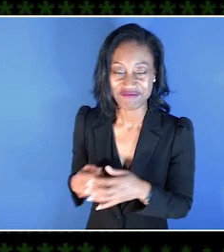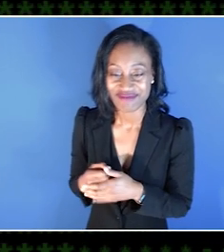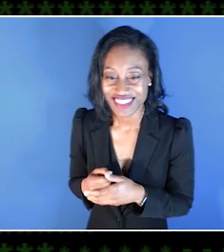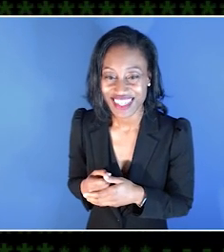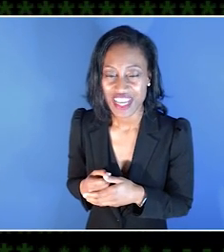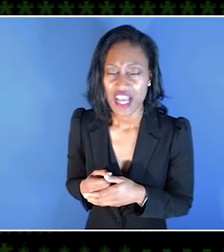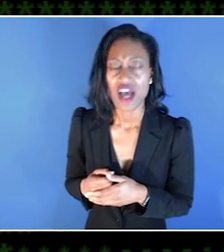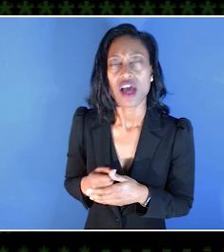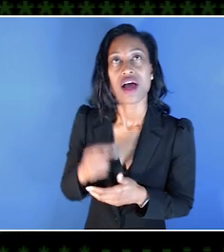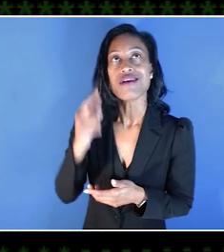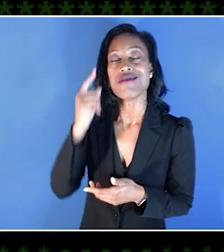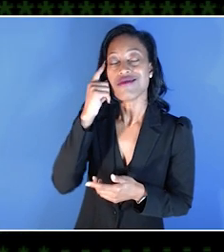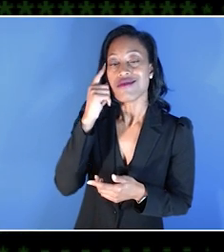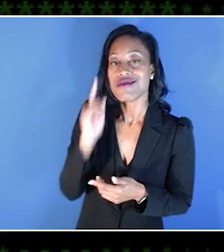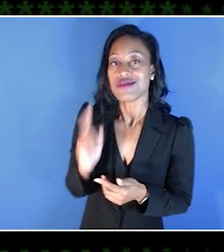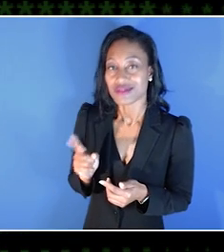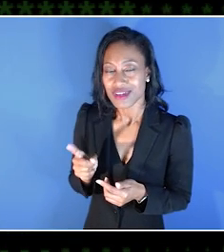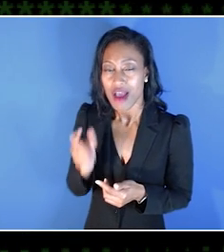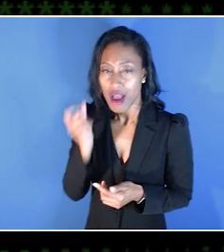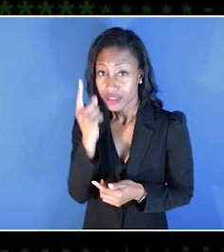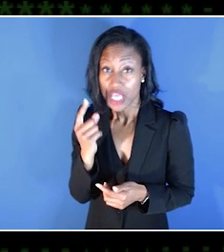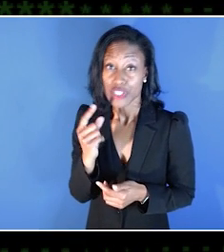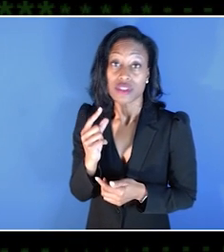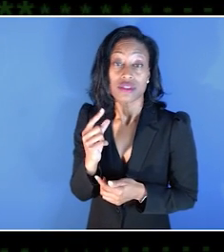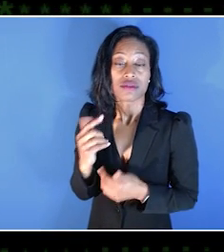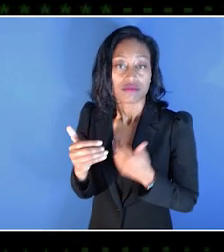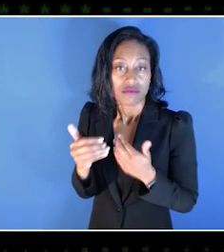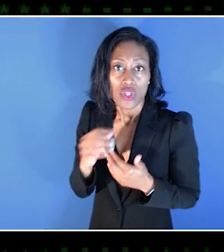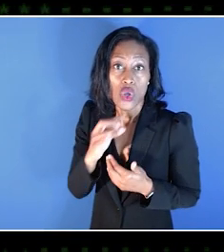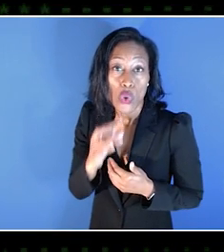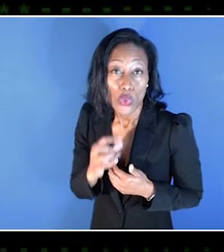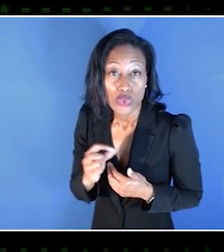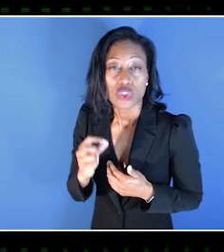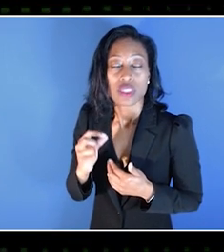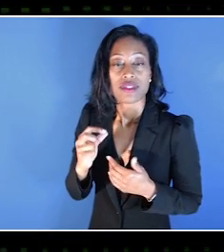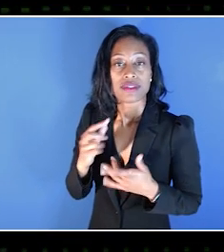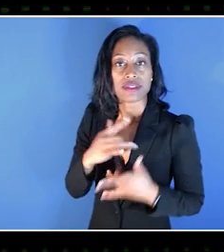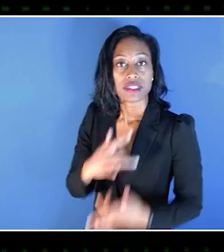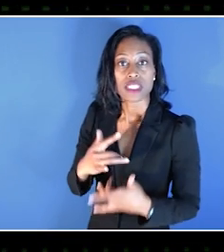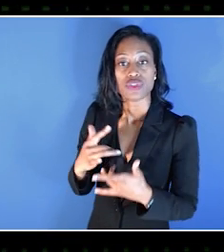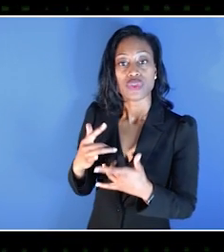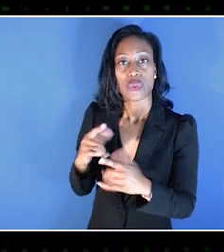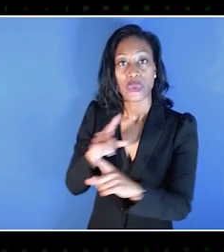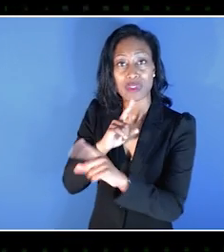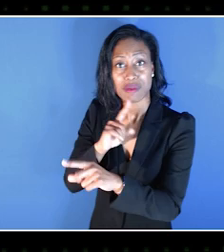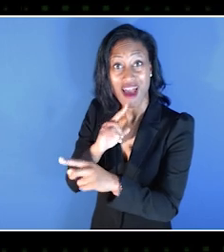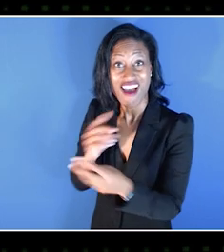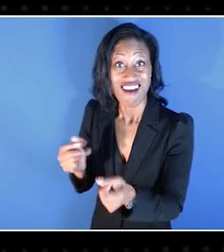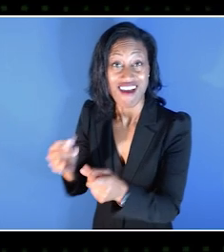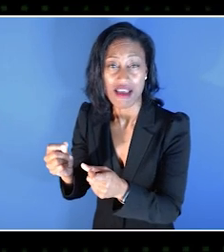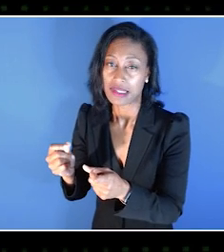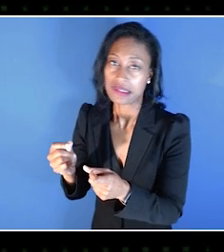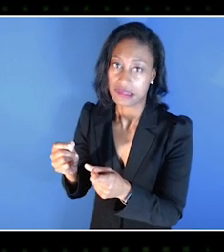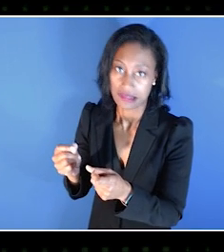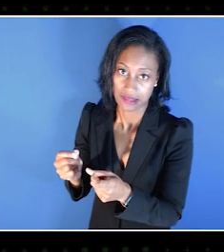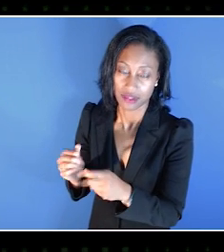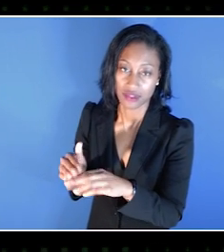And then it's just like even that you understand that when you grow old, your response rate will not be the same.